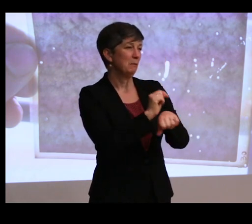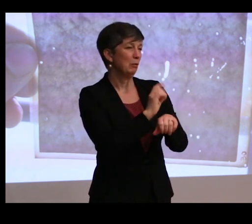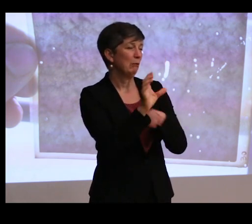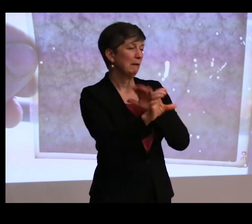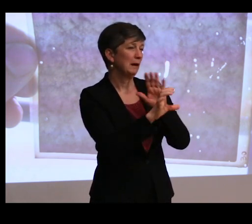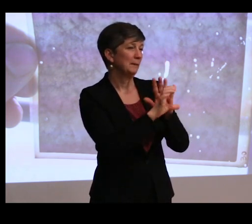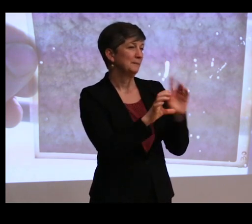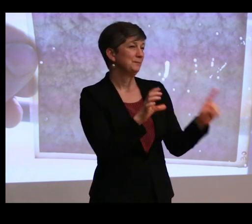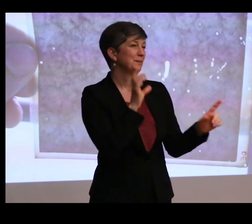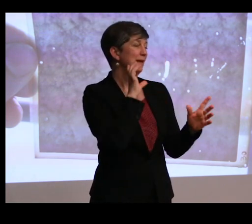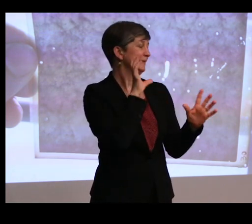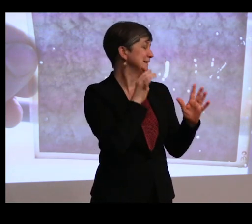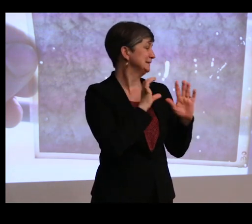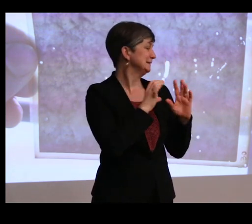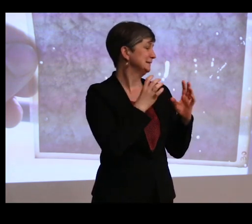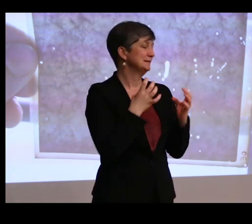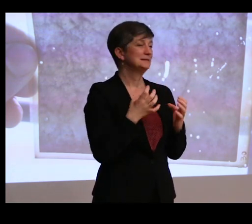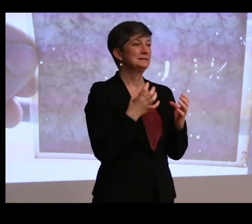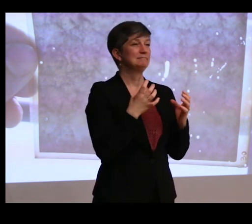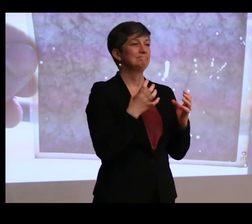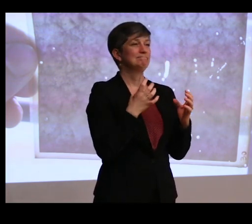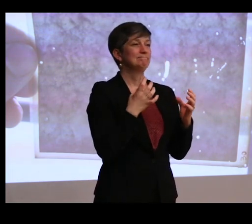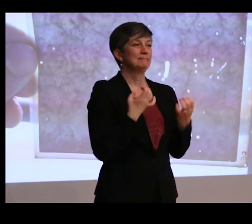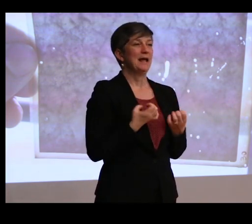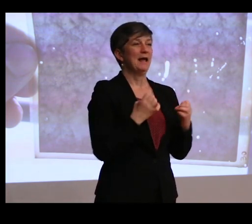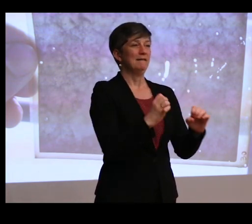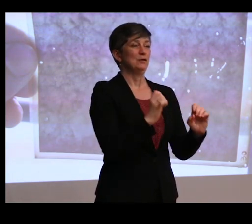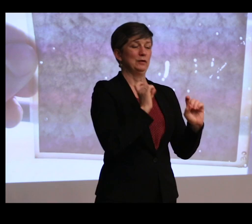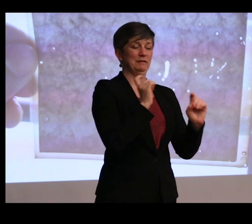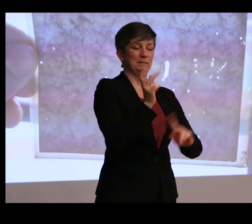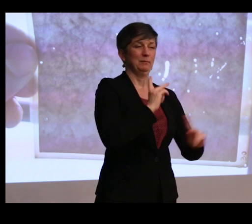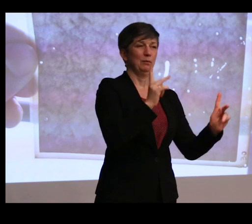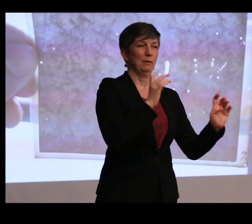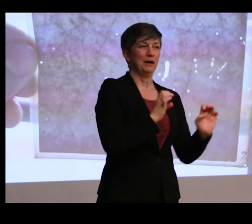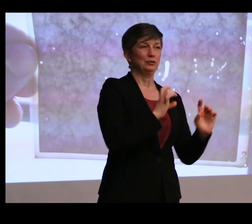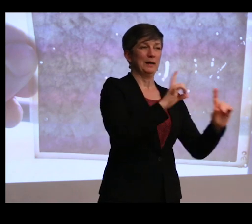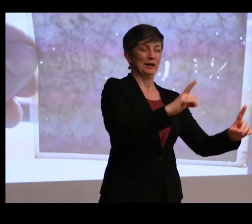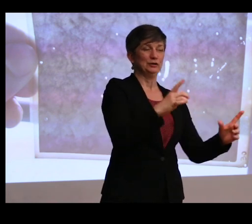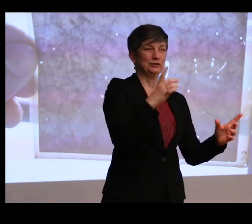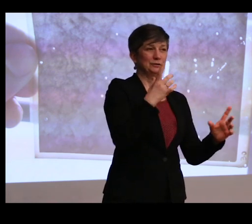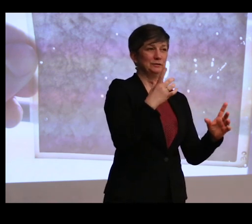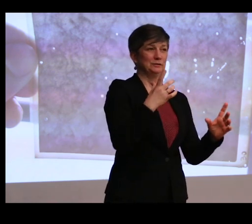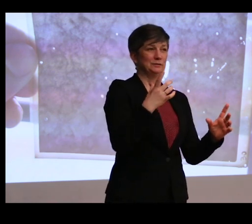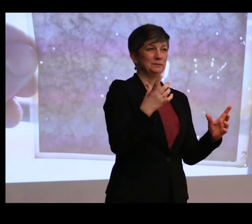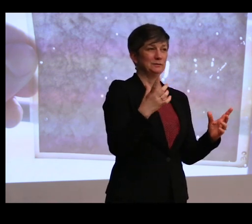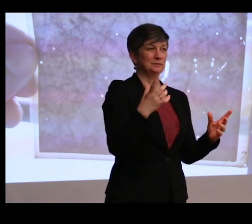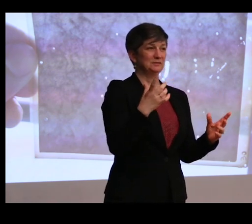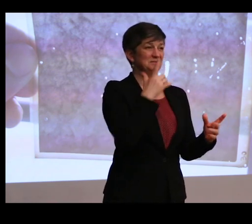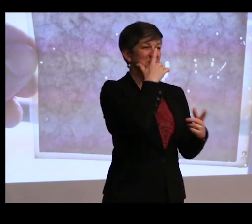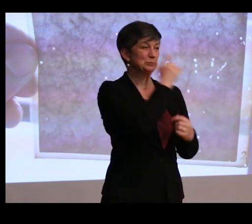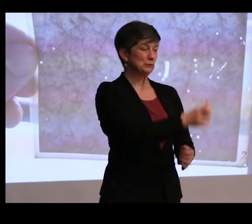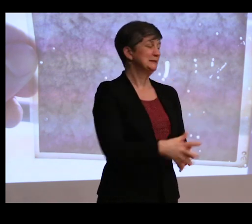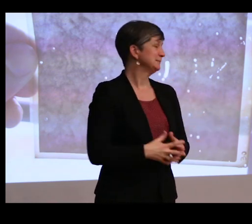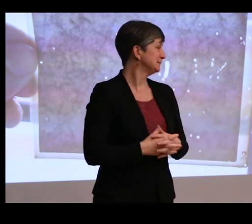This effort to sort of give people the little education tape podcast before its time is interesting.